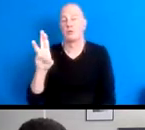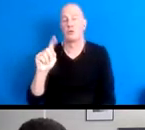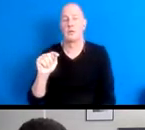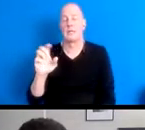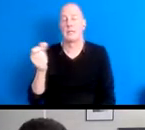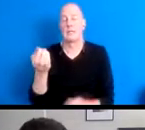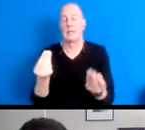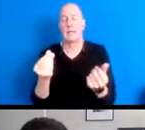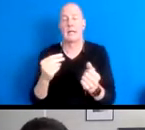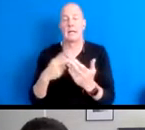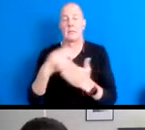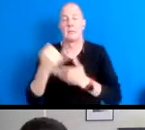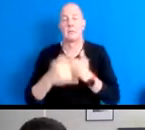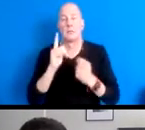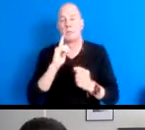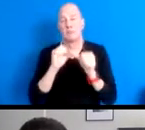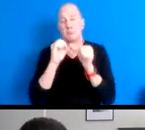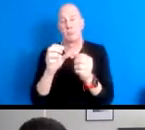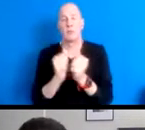nurture livelihood culture and community.